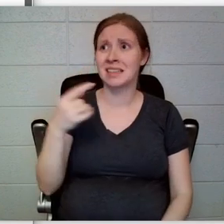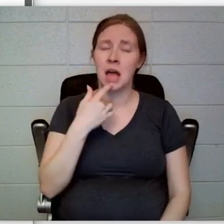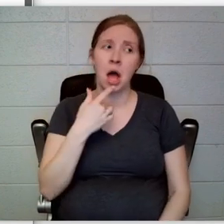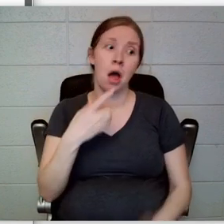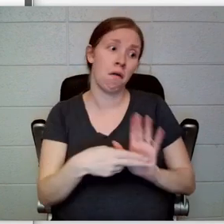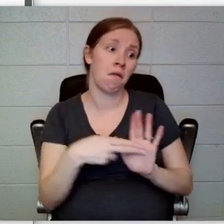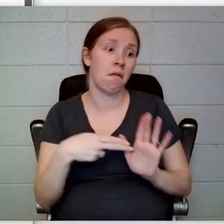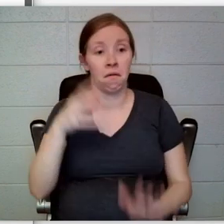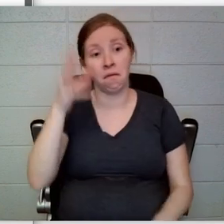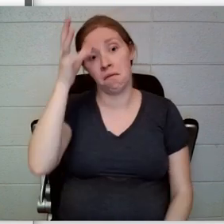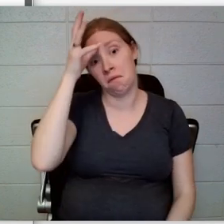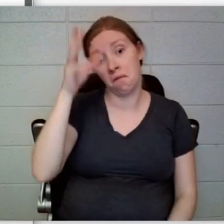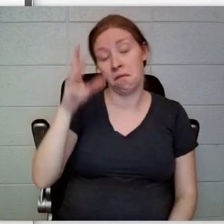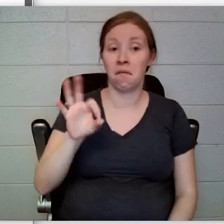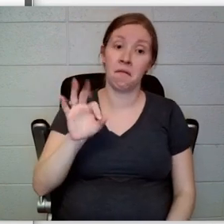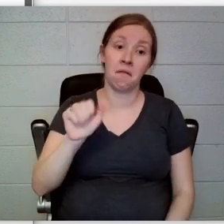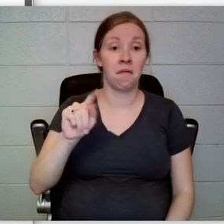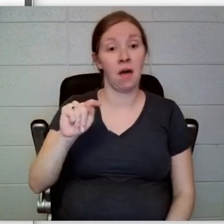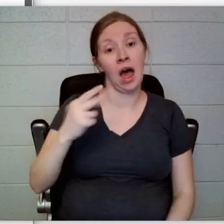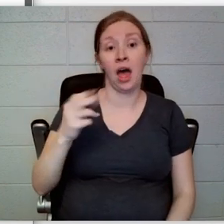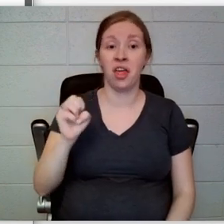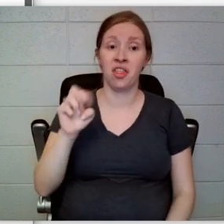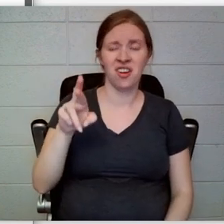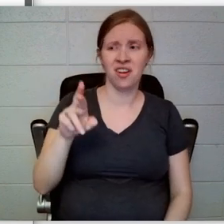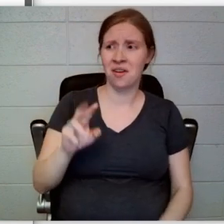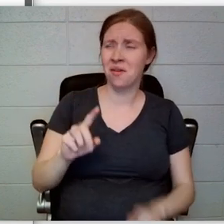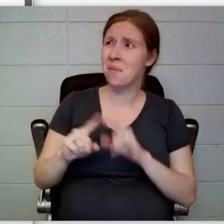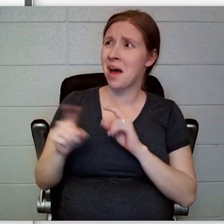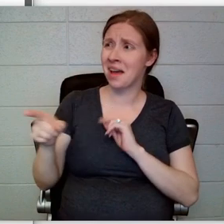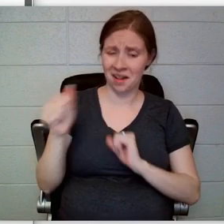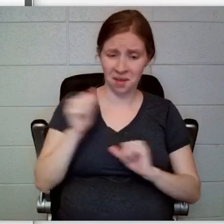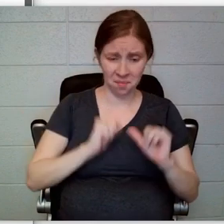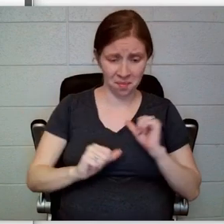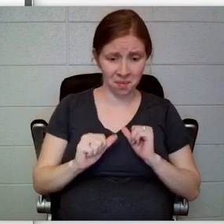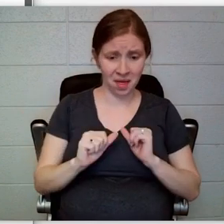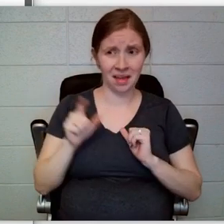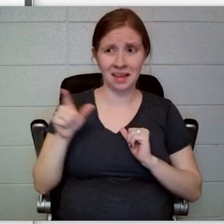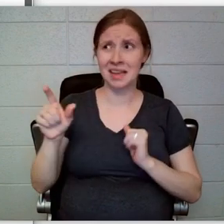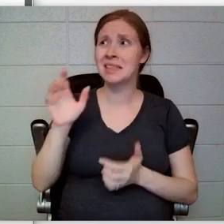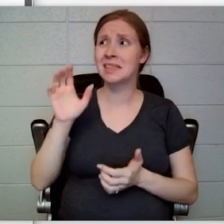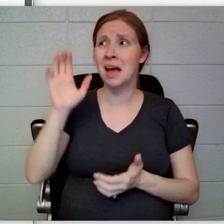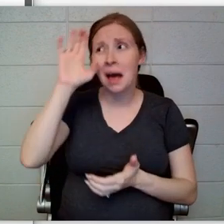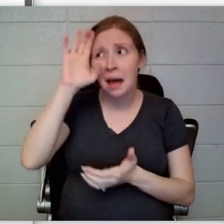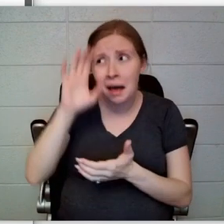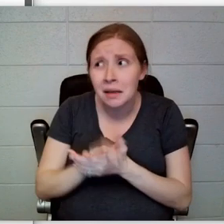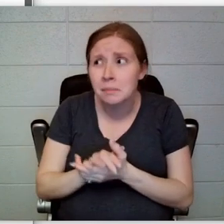consider this man her husband, even for the purposes of a play, was even more dreadful.